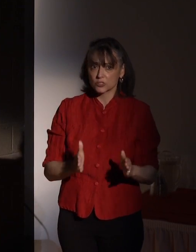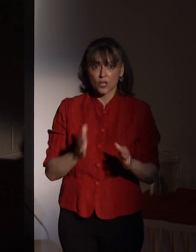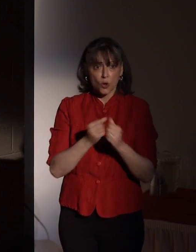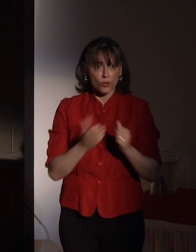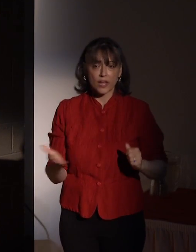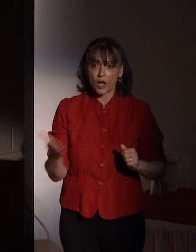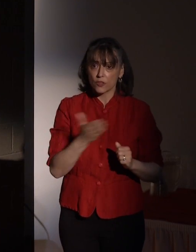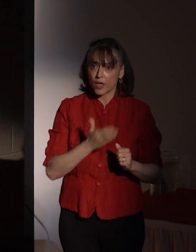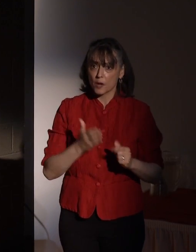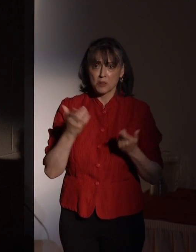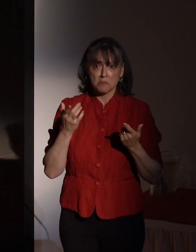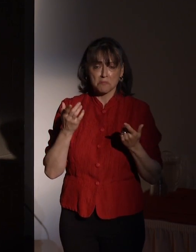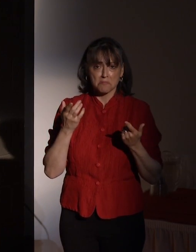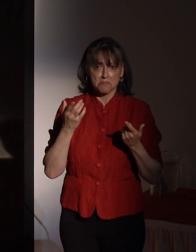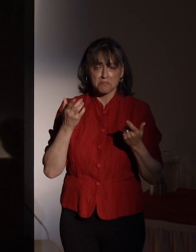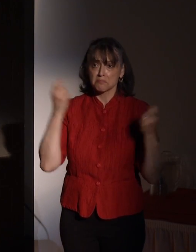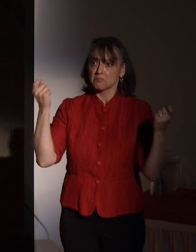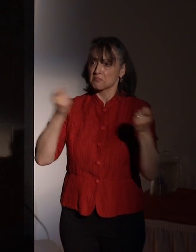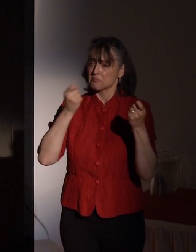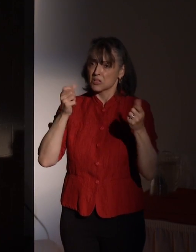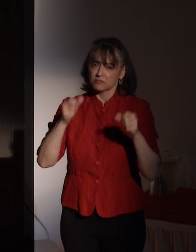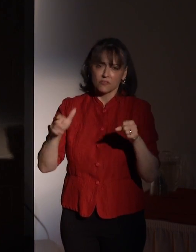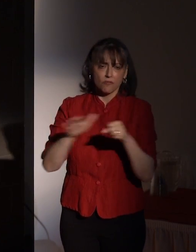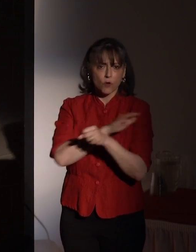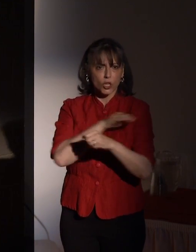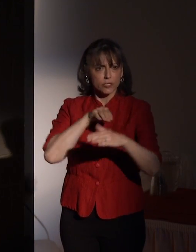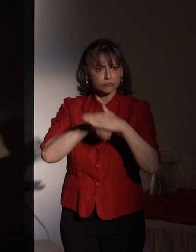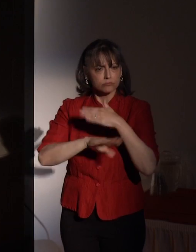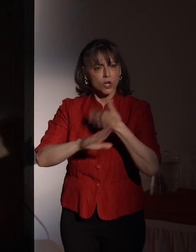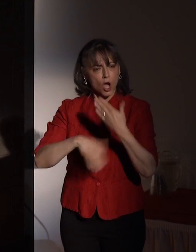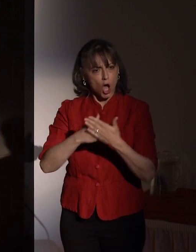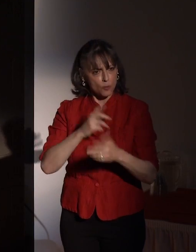event could not possibly be fully inclusive. Thank you.